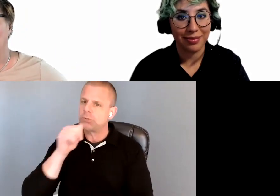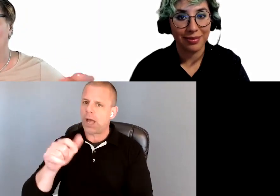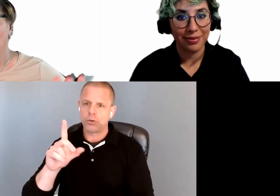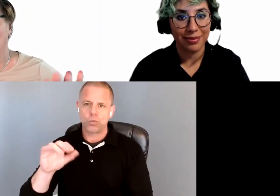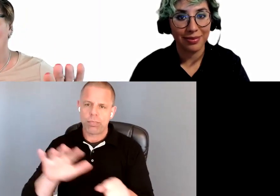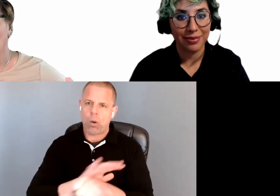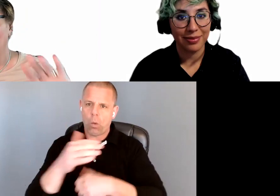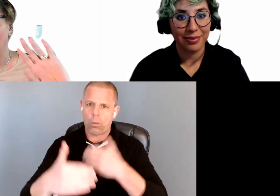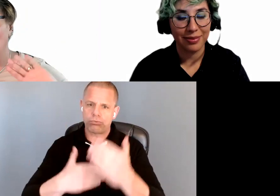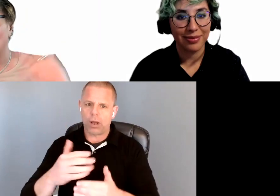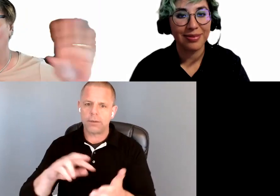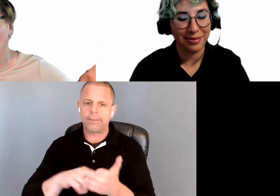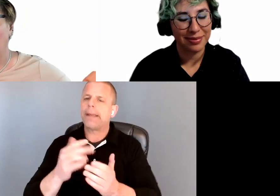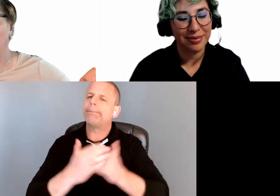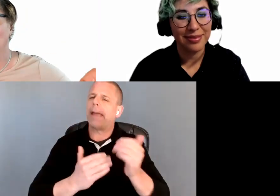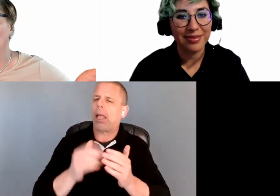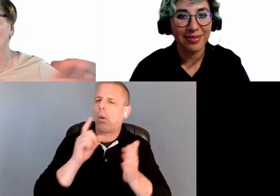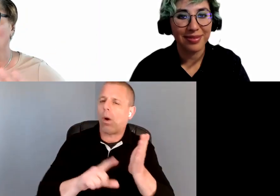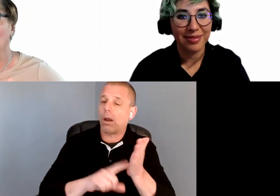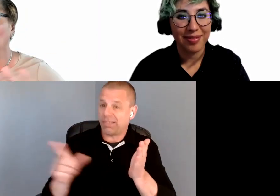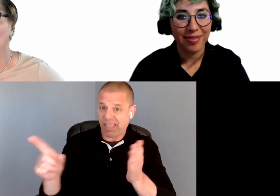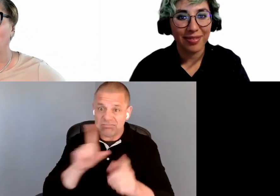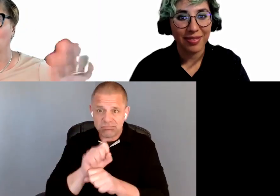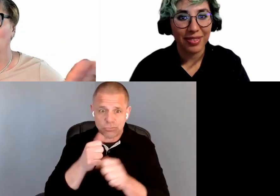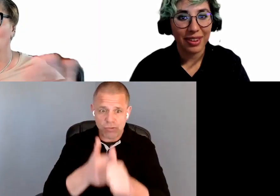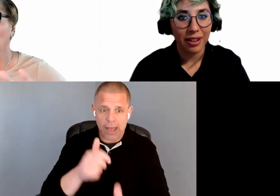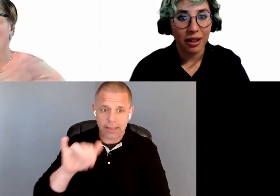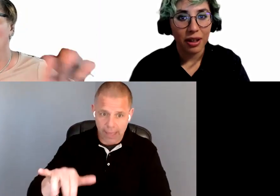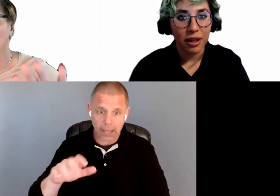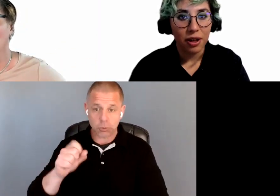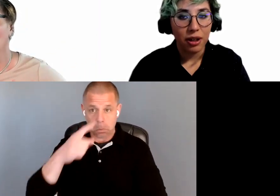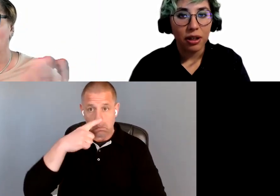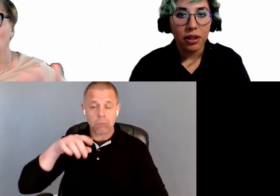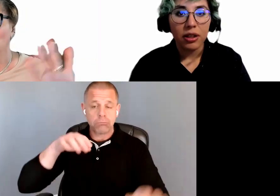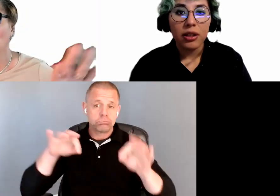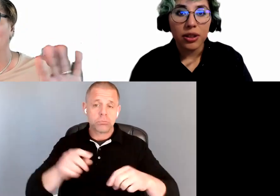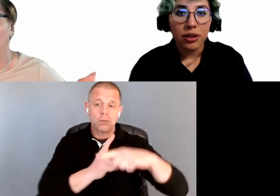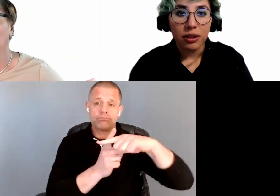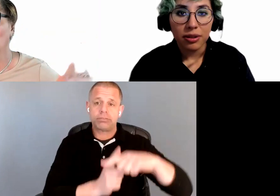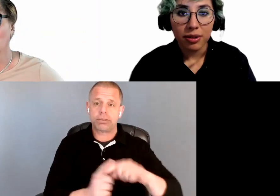i.e., the manual audit, and that's what they are tracking. So can you talk a little bit about the pros and cons of those so that everyone is really clear when they